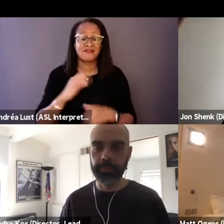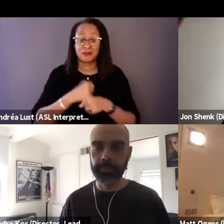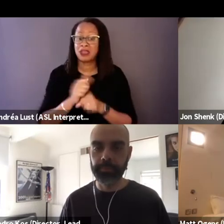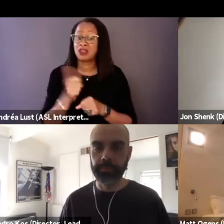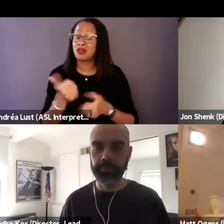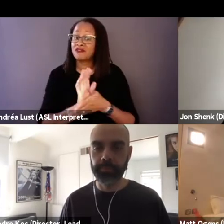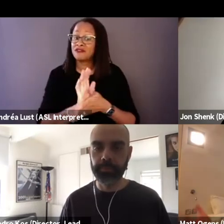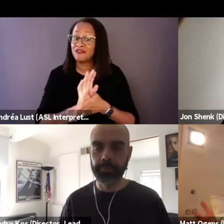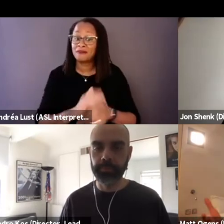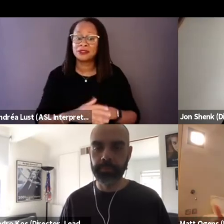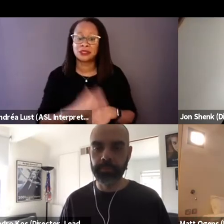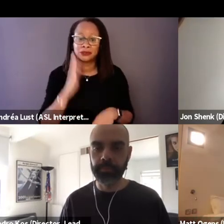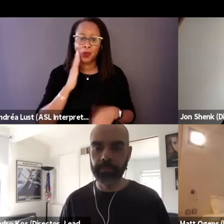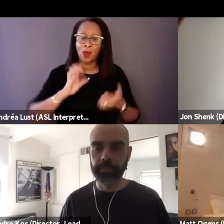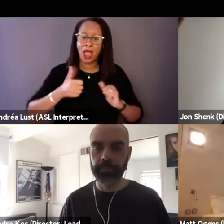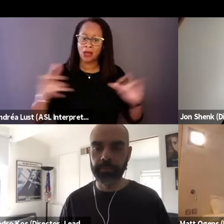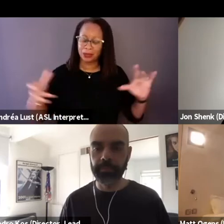and knowing how to connect with people